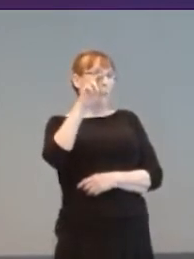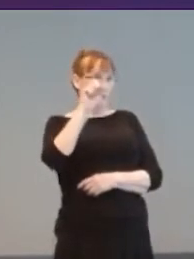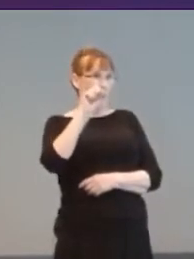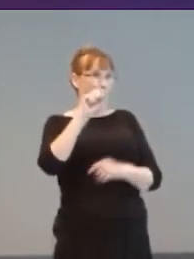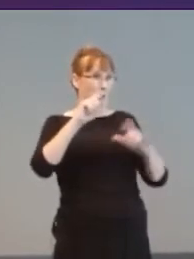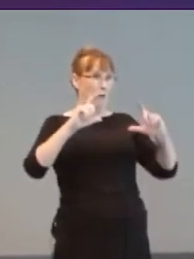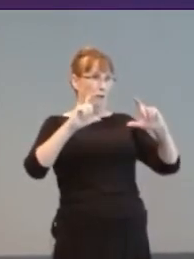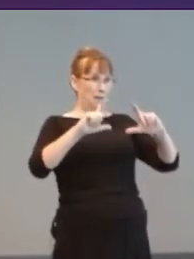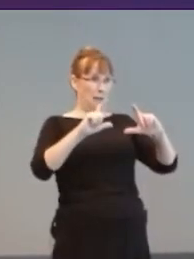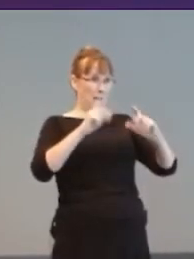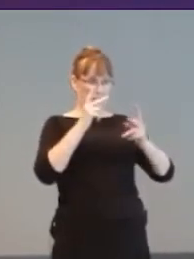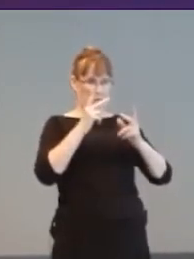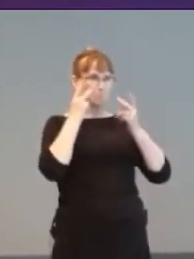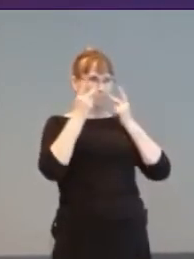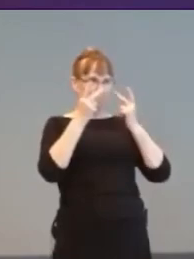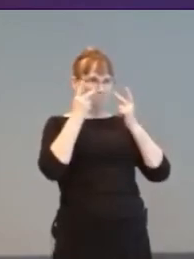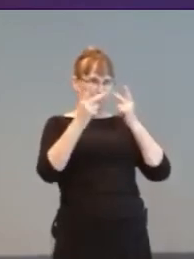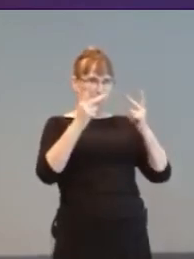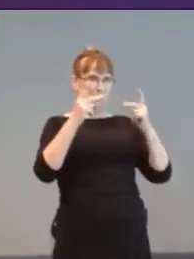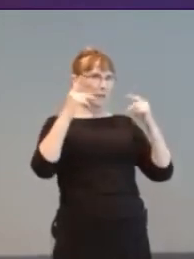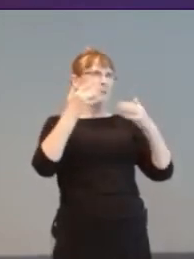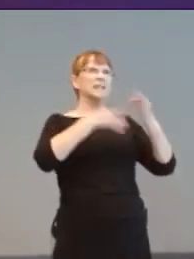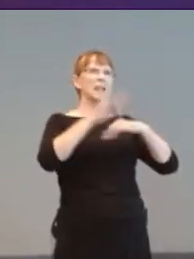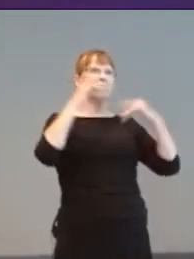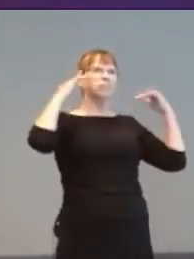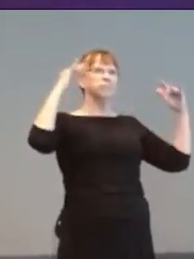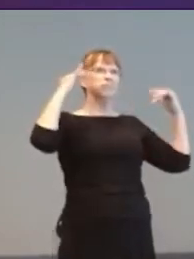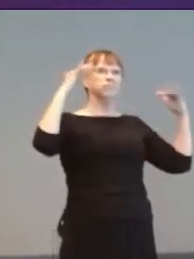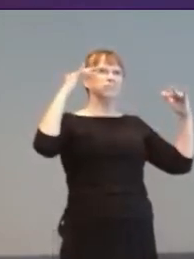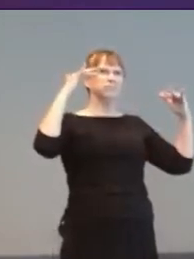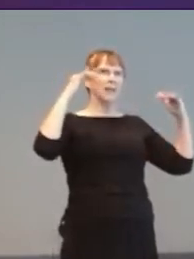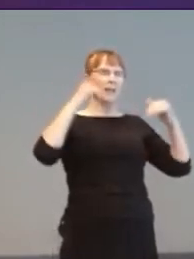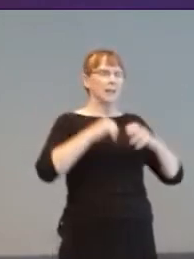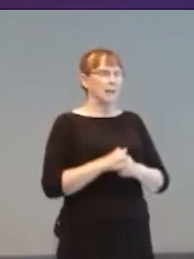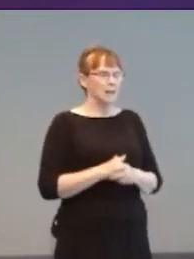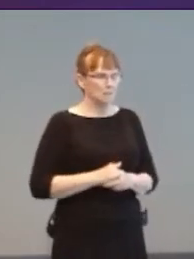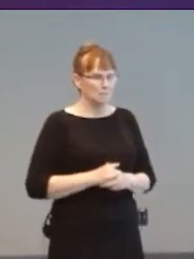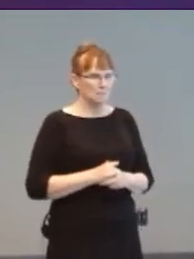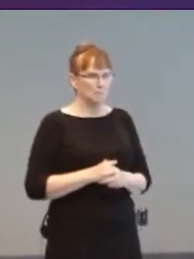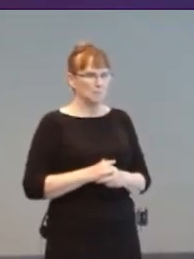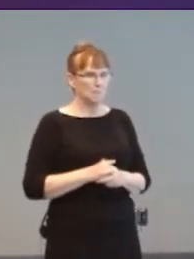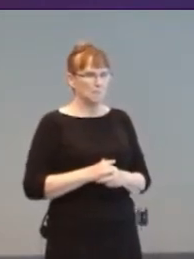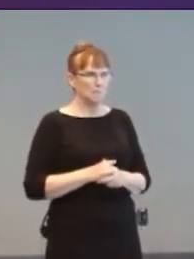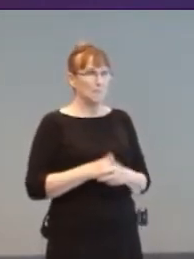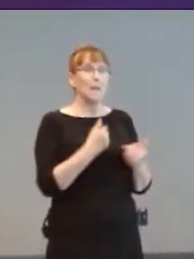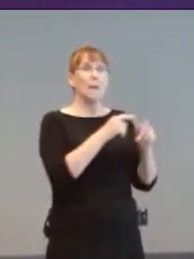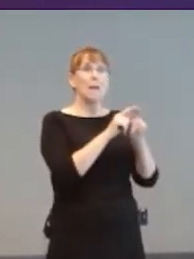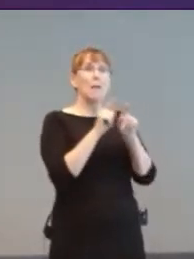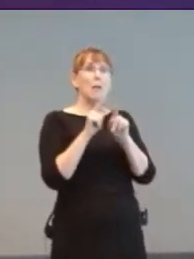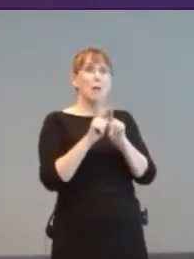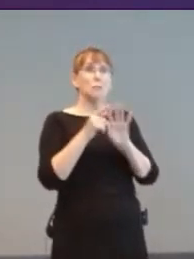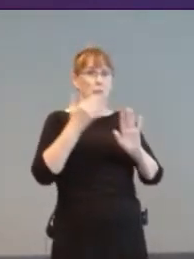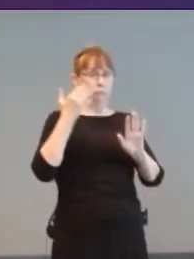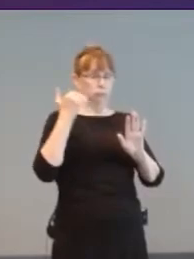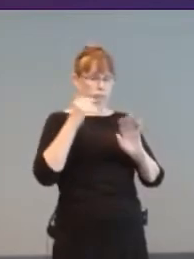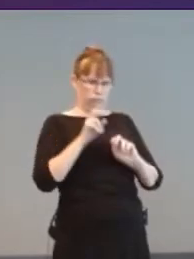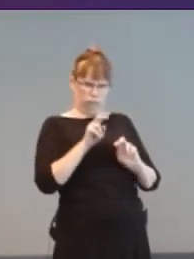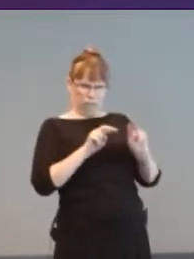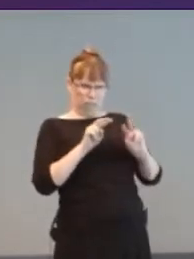That same year, Gorf showed how much speech synthesis could add to a game. It was also very hard to understand.